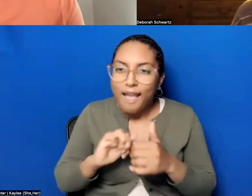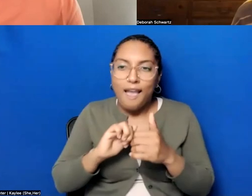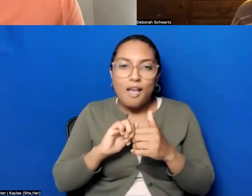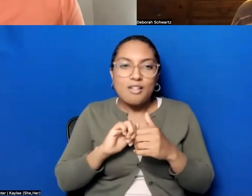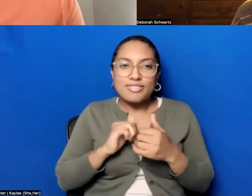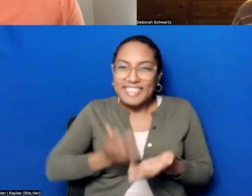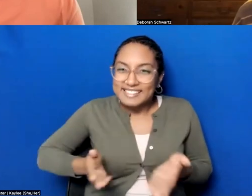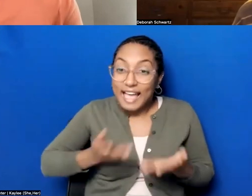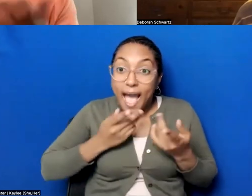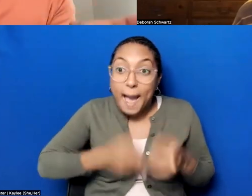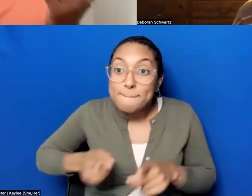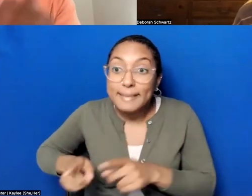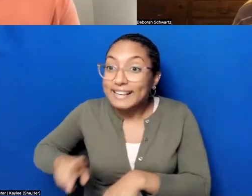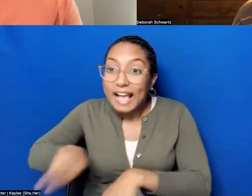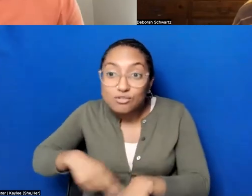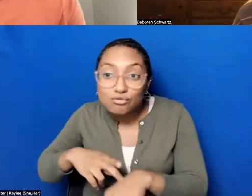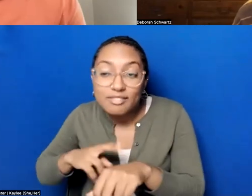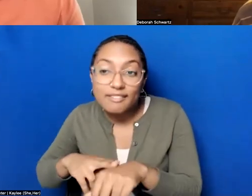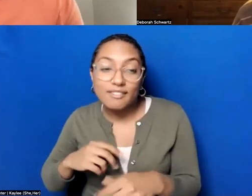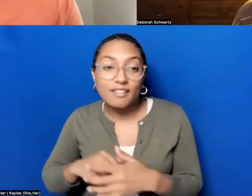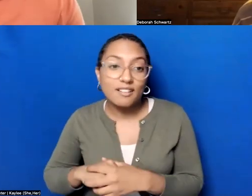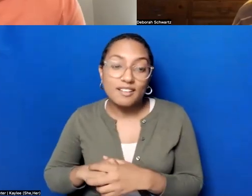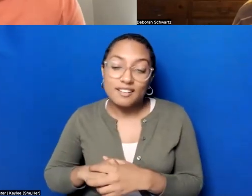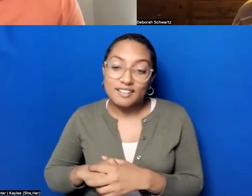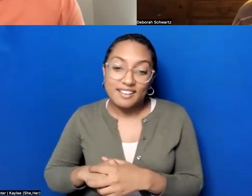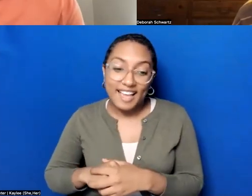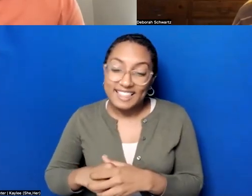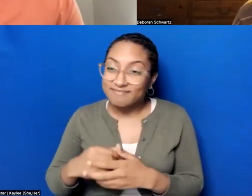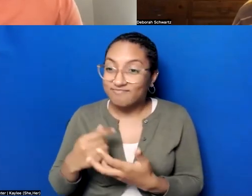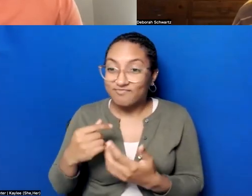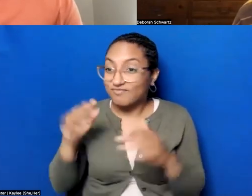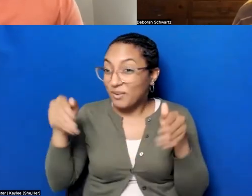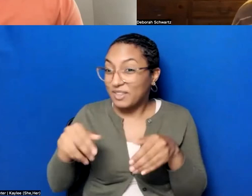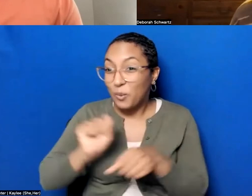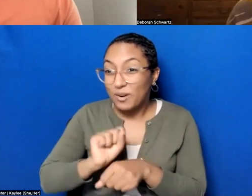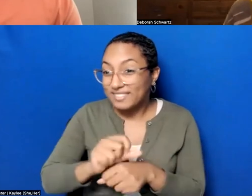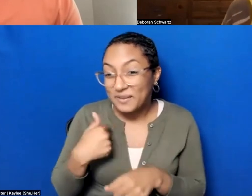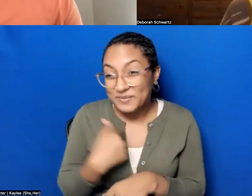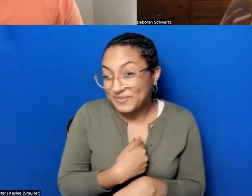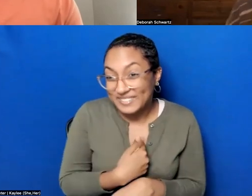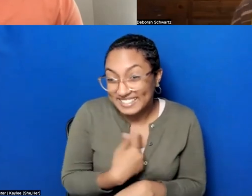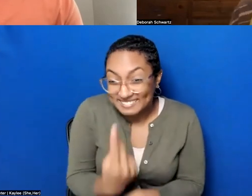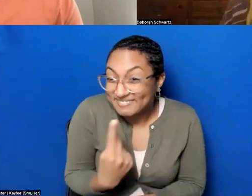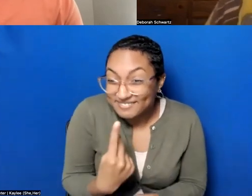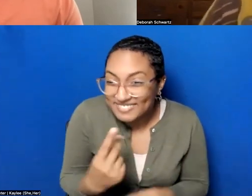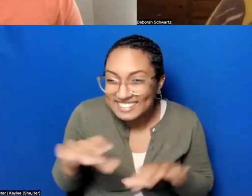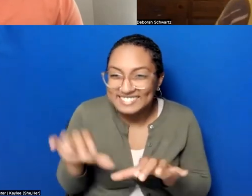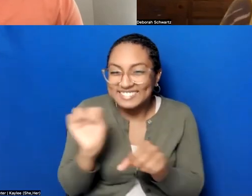and- in the work that we were fortunate to do together at the Brooklyn Historical Society. Thanks!